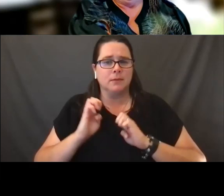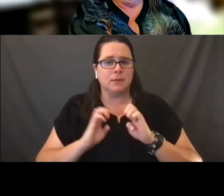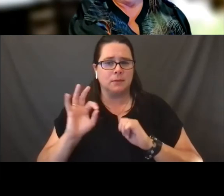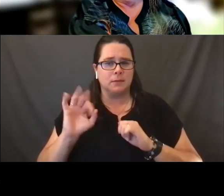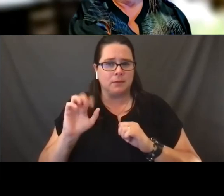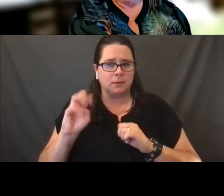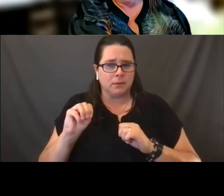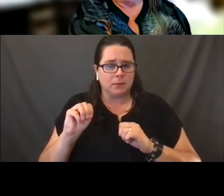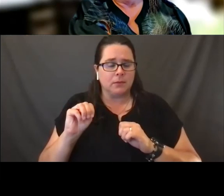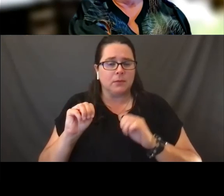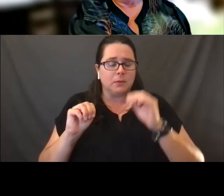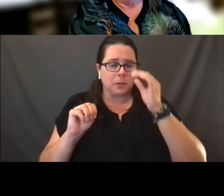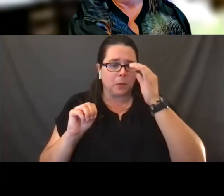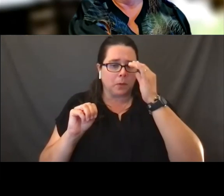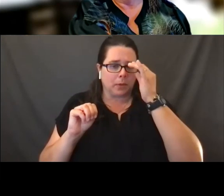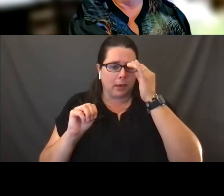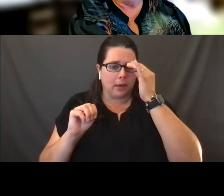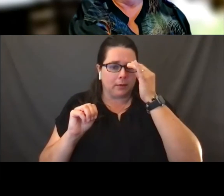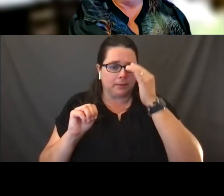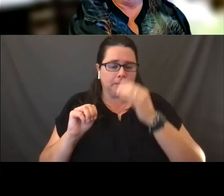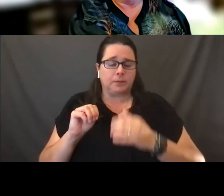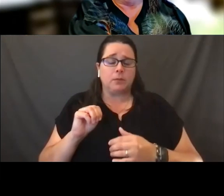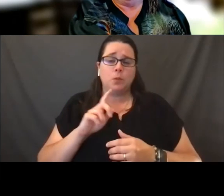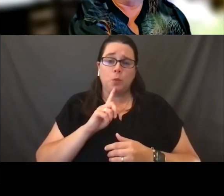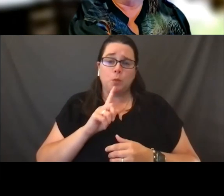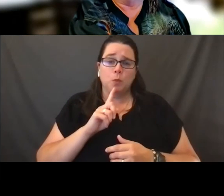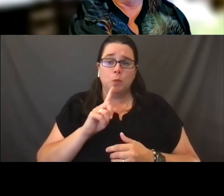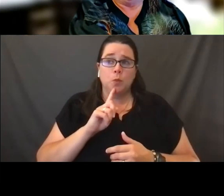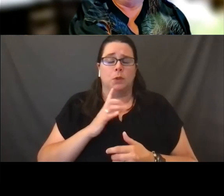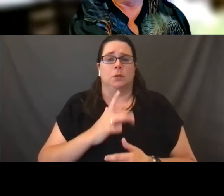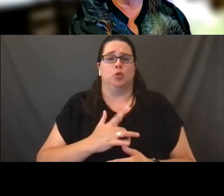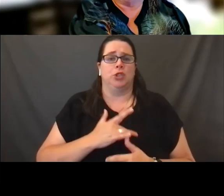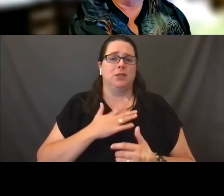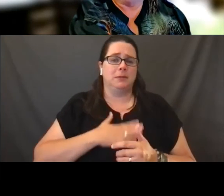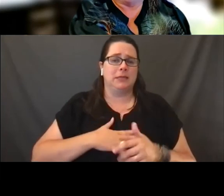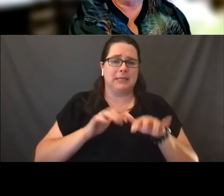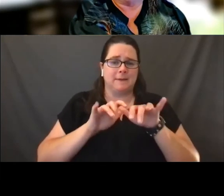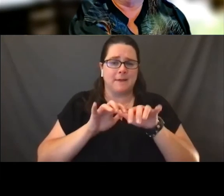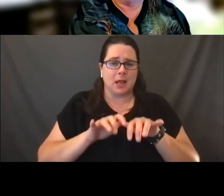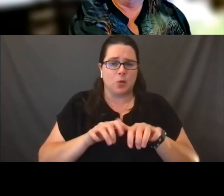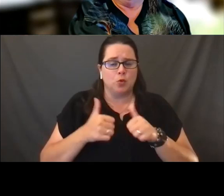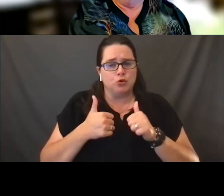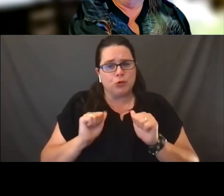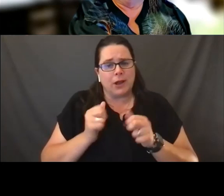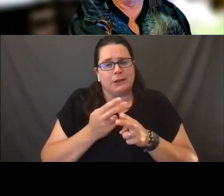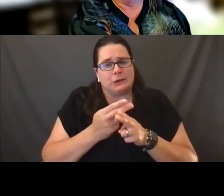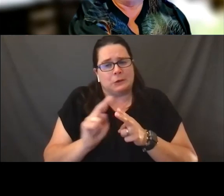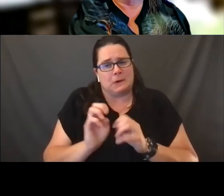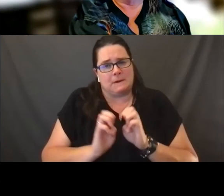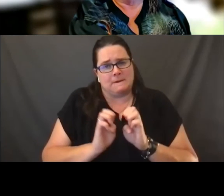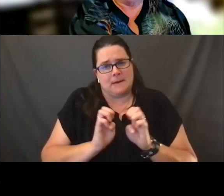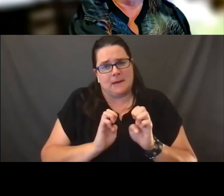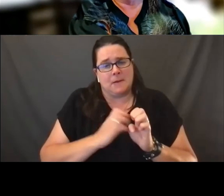and we would really like to have you fill it out. We try to make it short to give us a sense